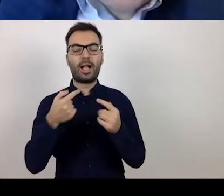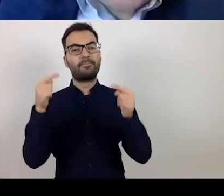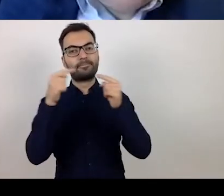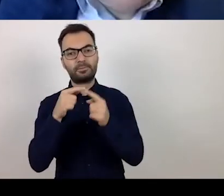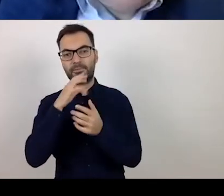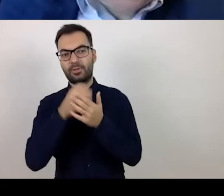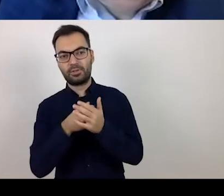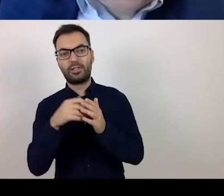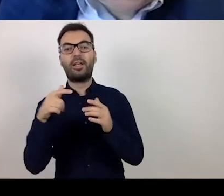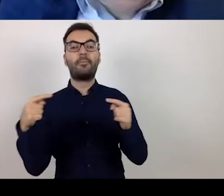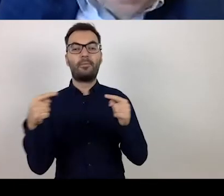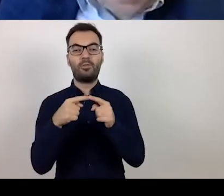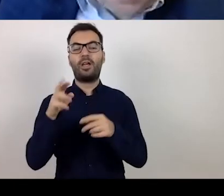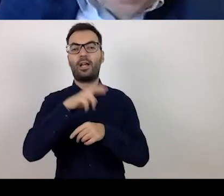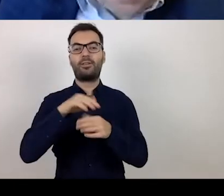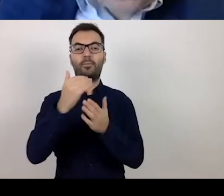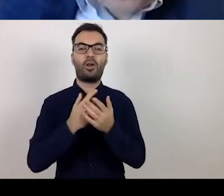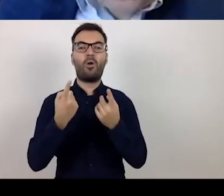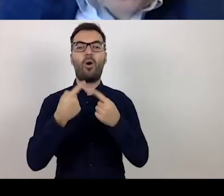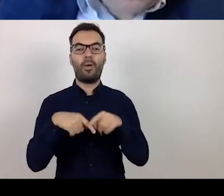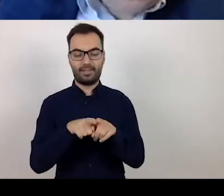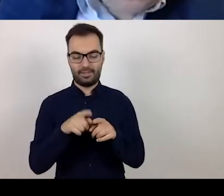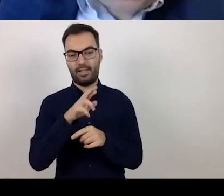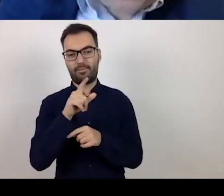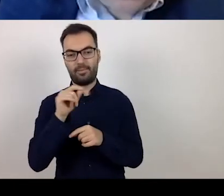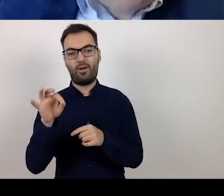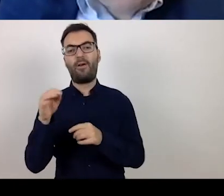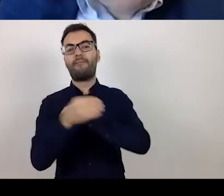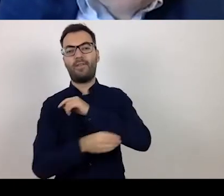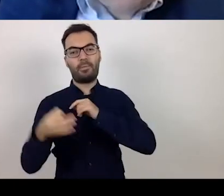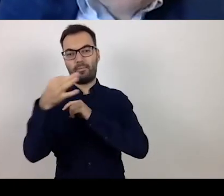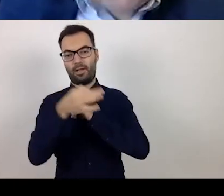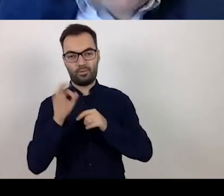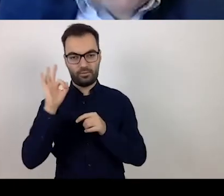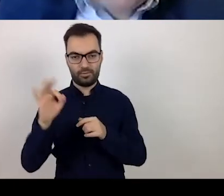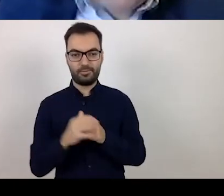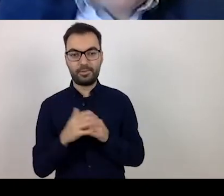the Regional Operational Programme for Warmia and Mazury. Additionally, in this second block